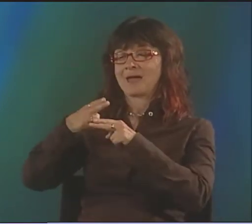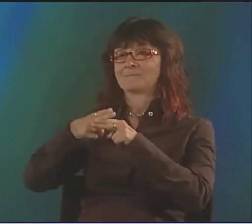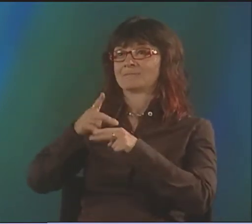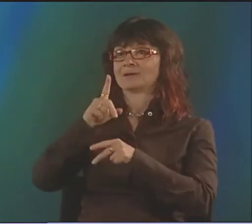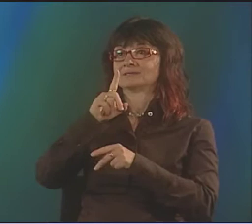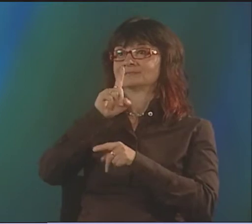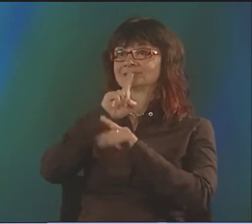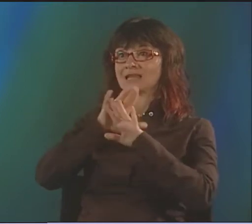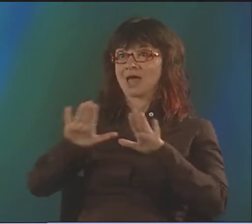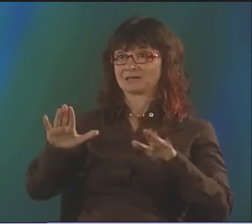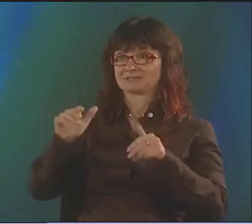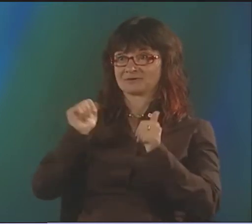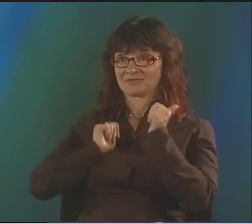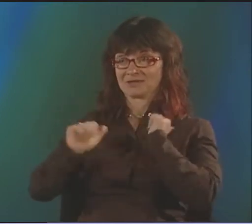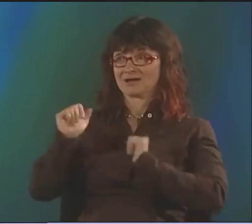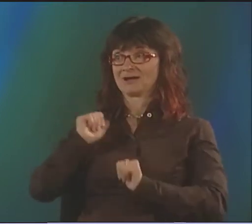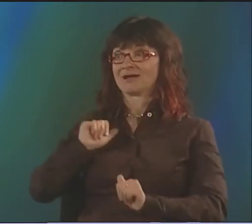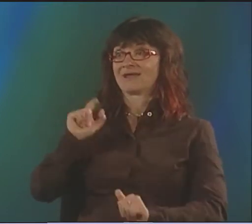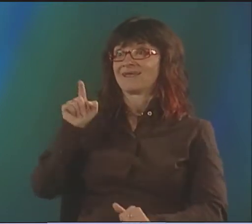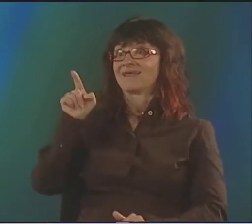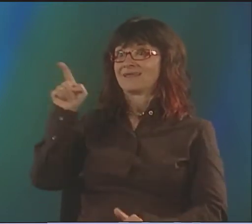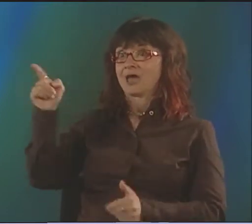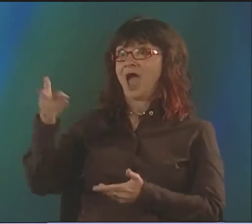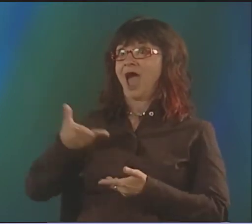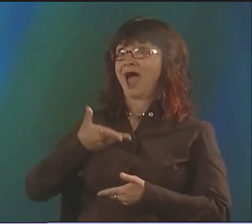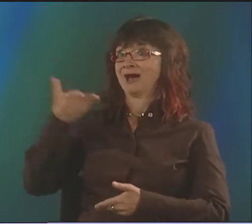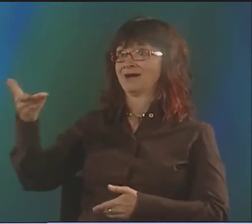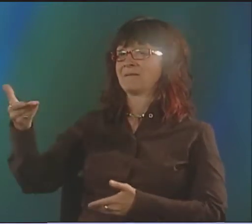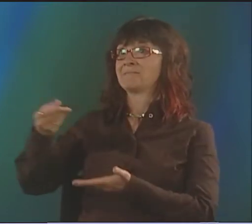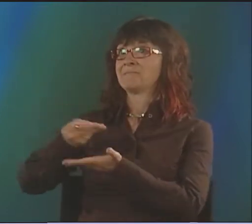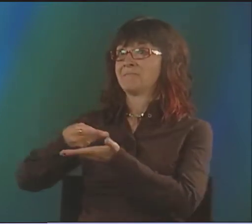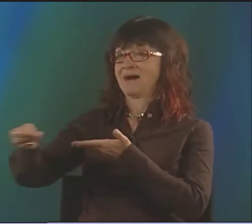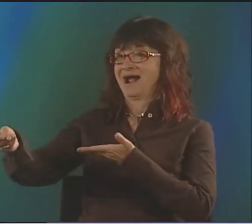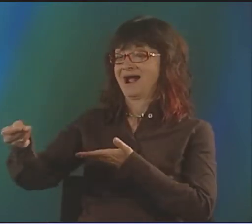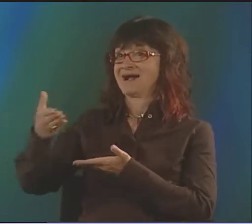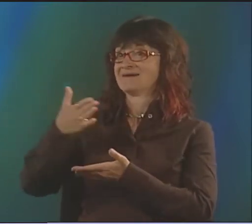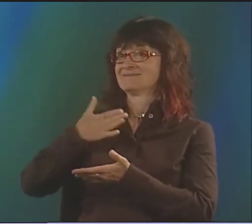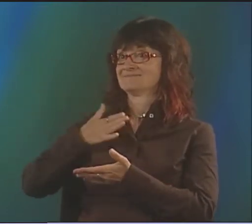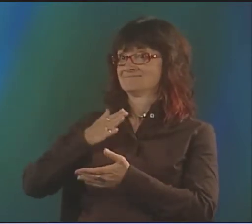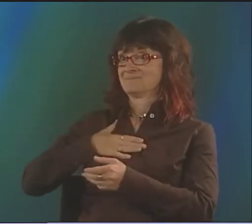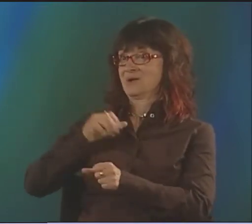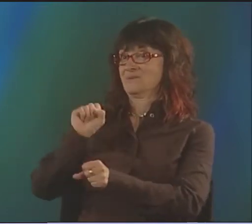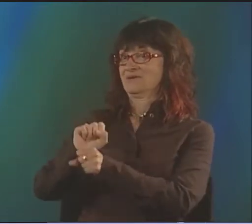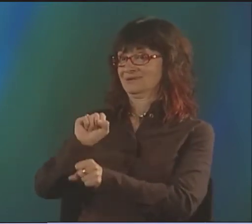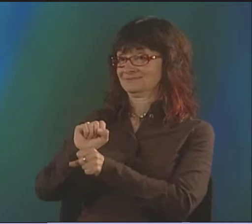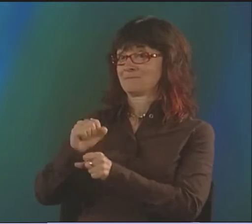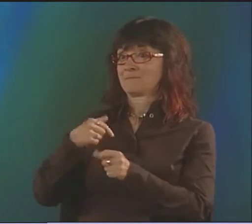SWEDEN HAS A PROFESSIONAL THEATER OF THE DEAF. IT'S CALLED THE SILENT THEATER.